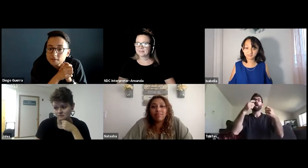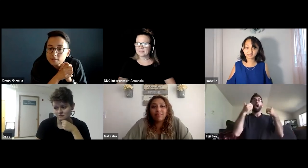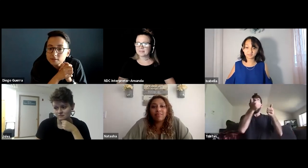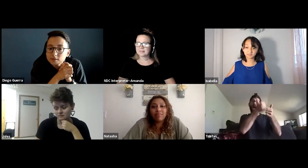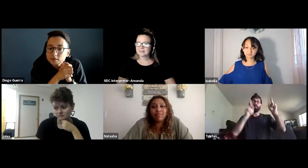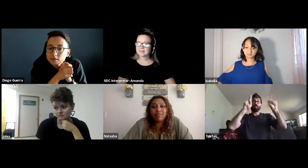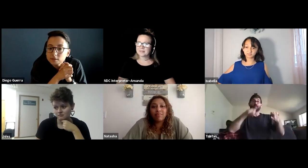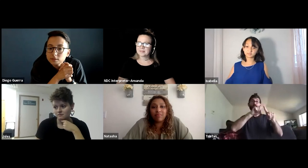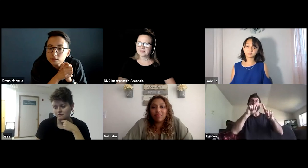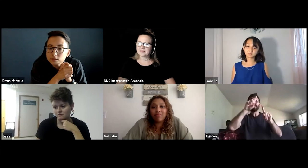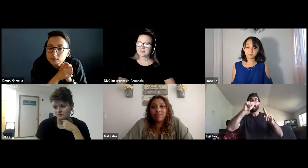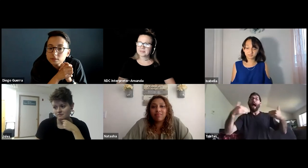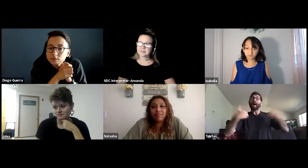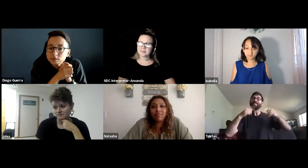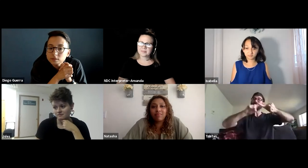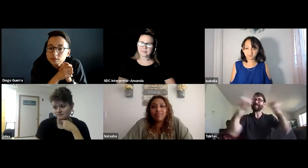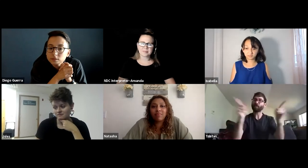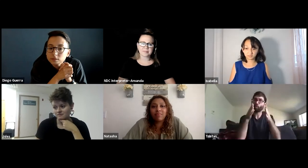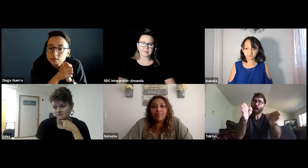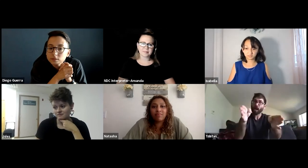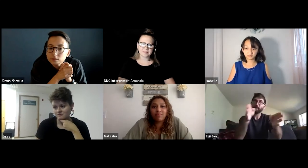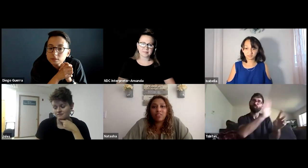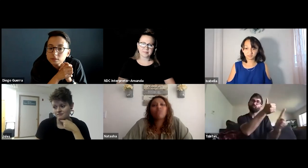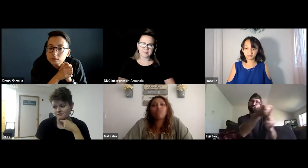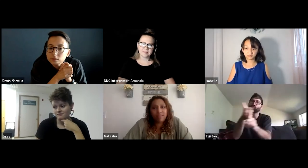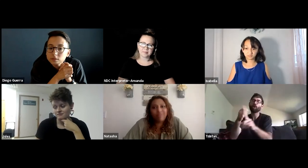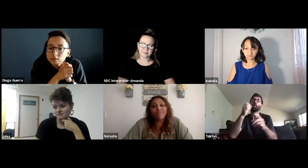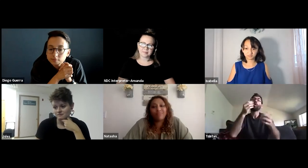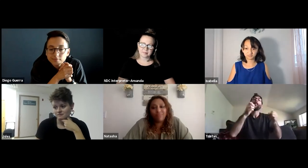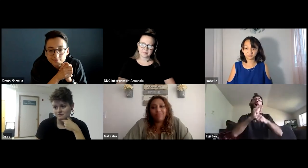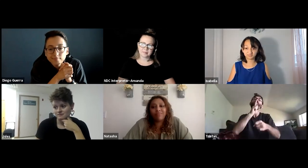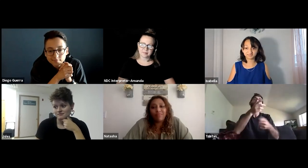Make sure you work things out, because every disability is different.